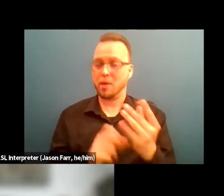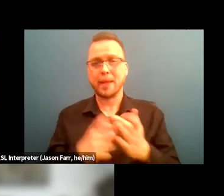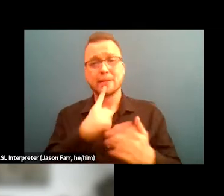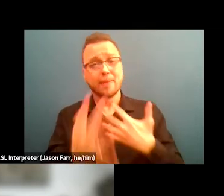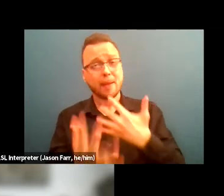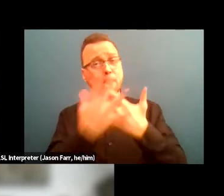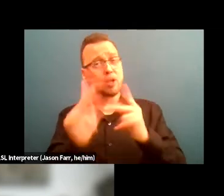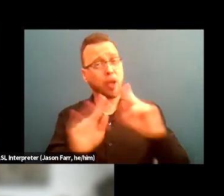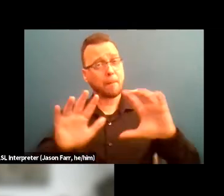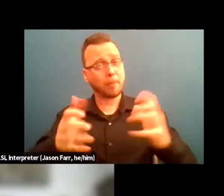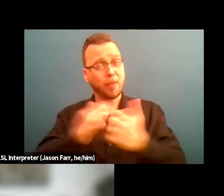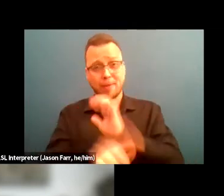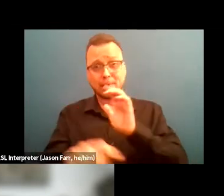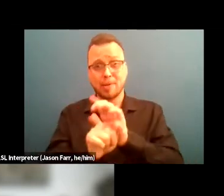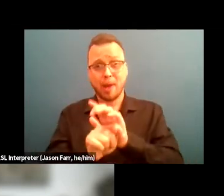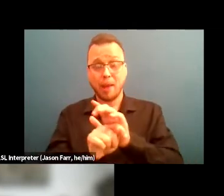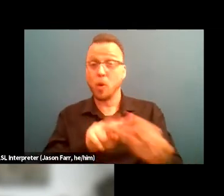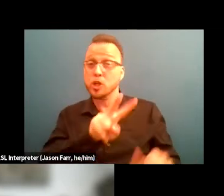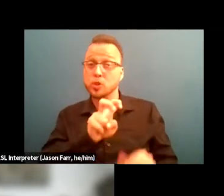in that time went from 200,000 to 2 million.